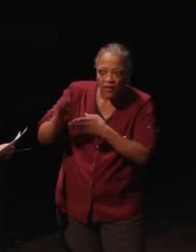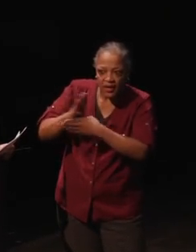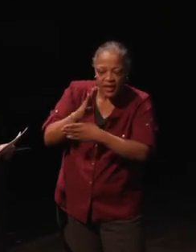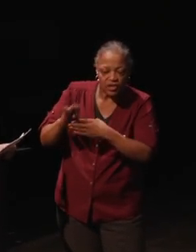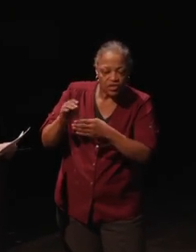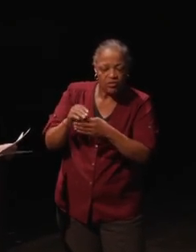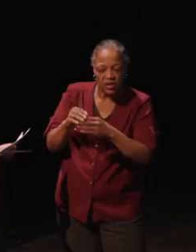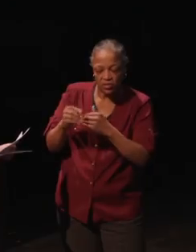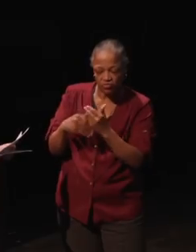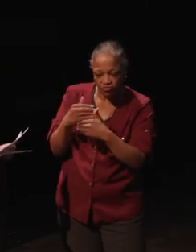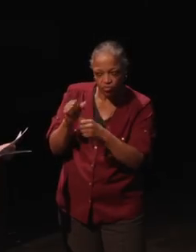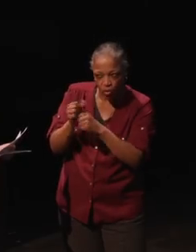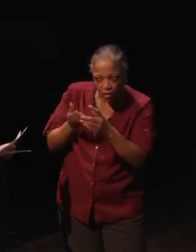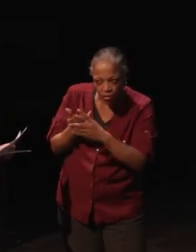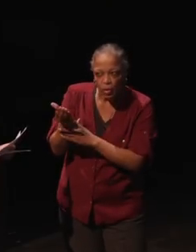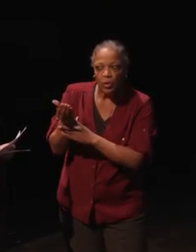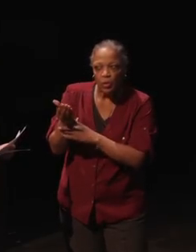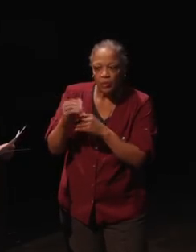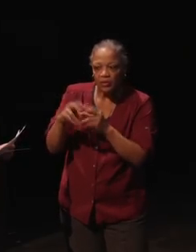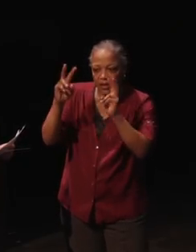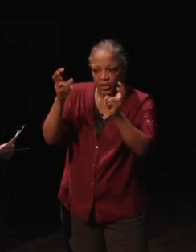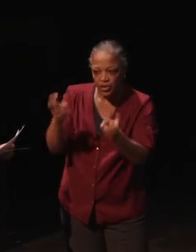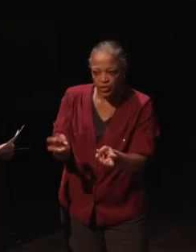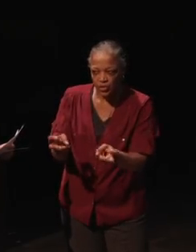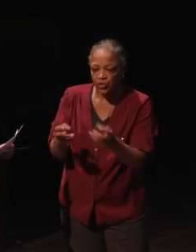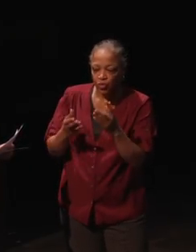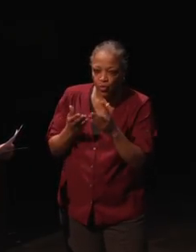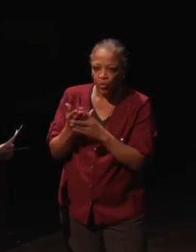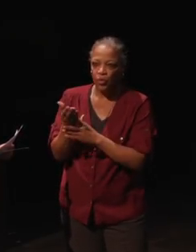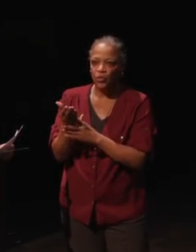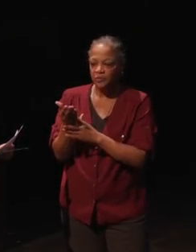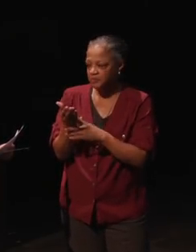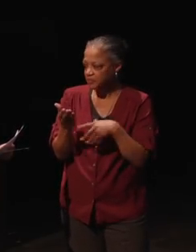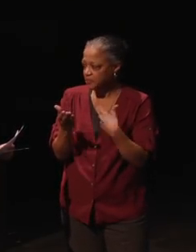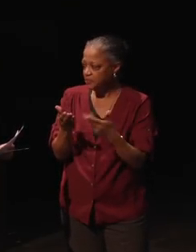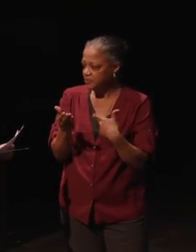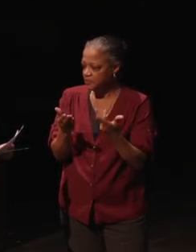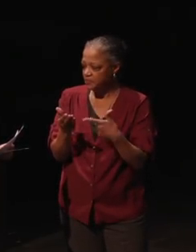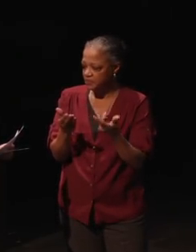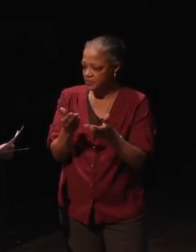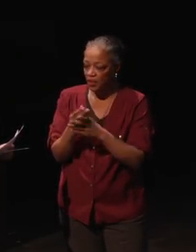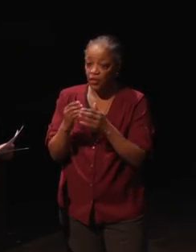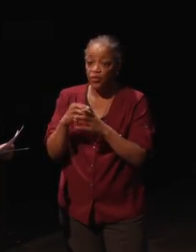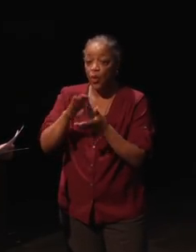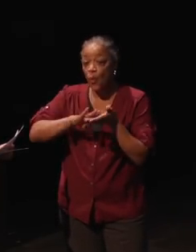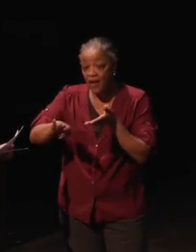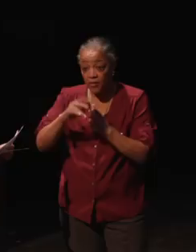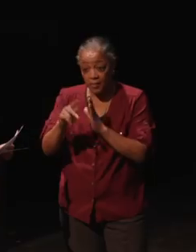these various issues through the waiver period.